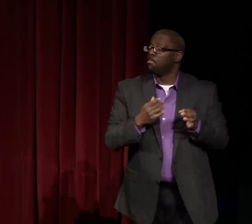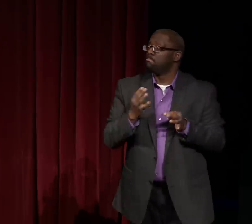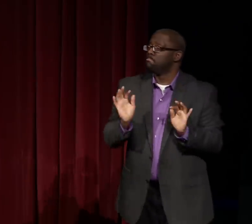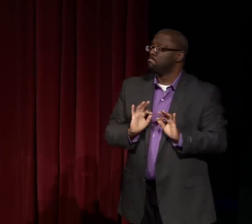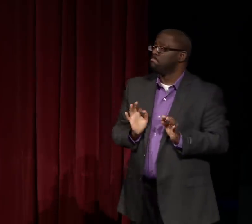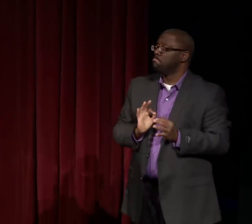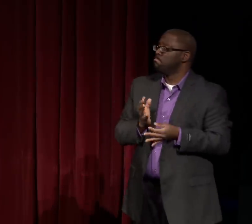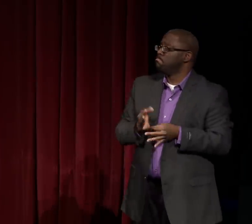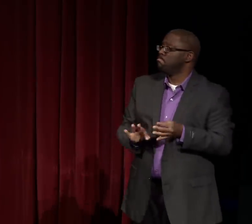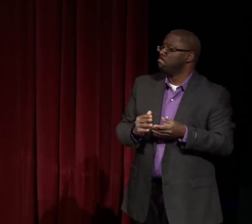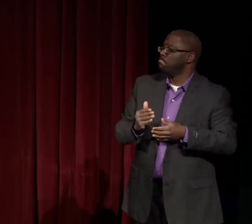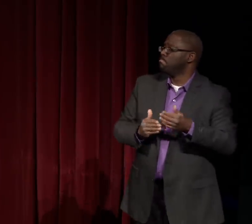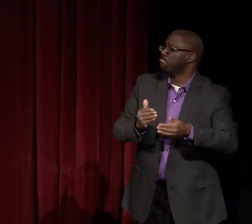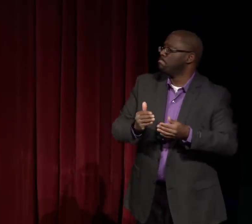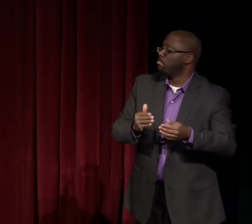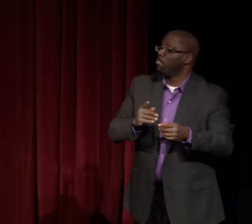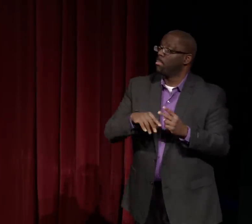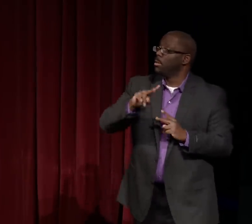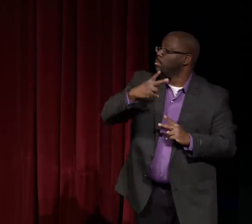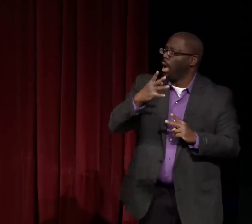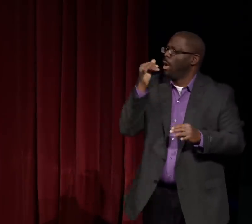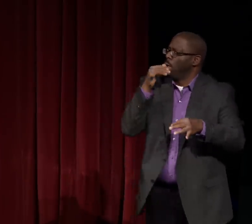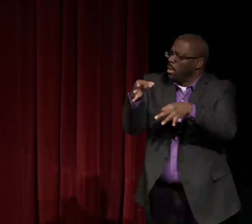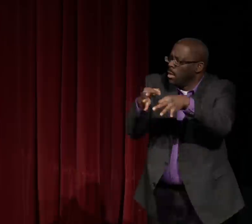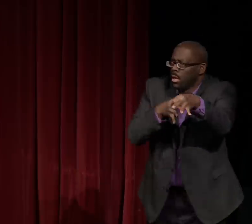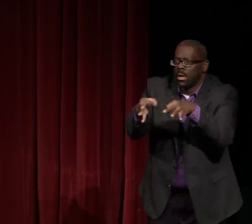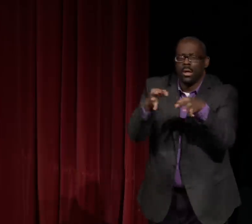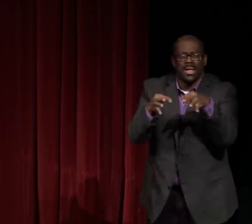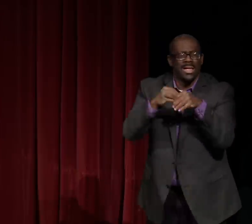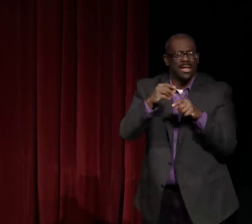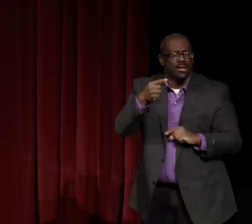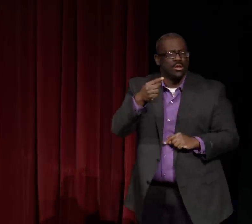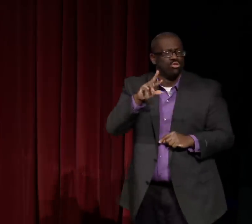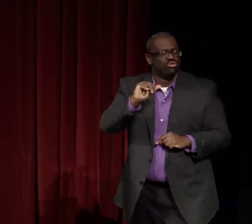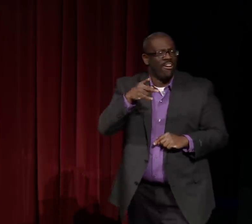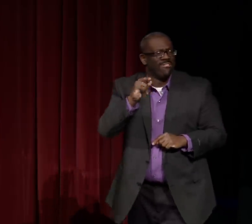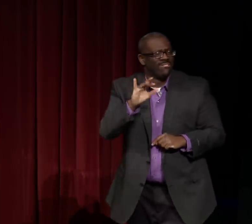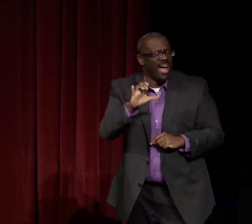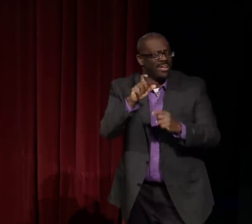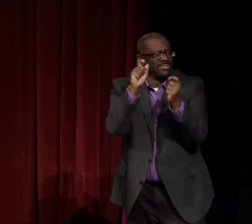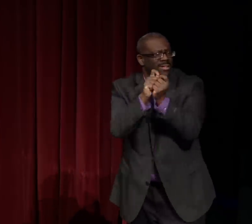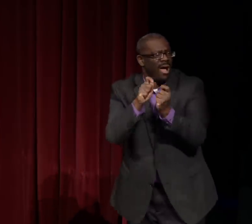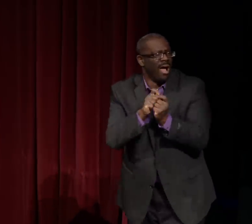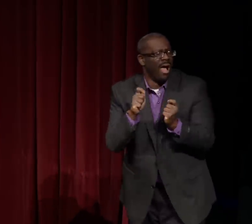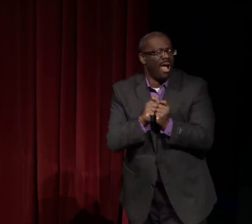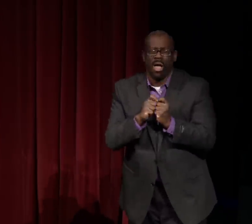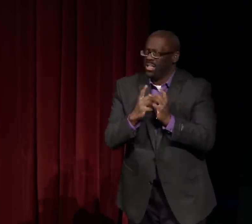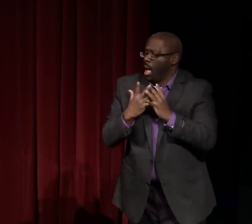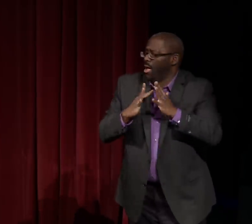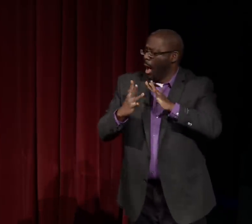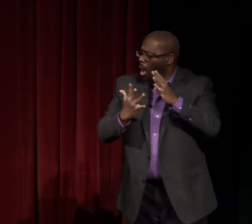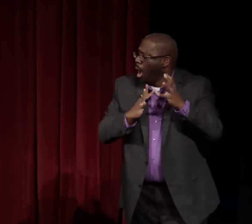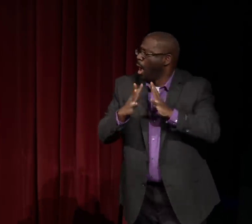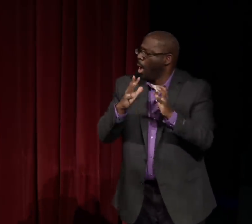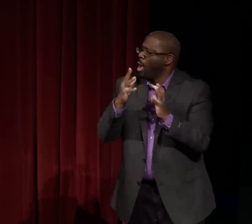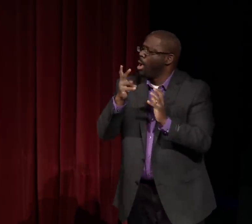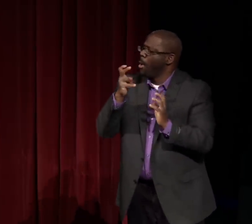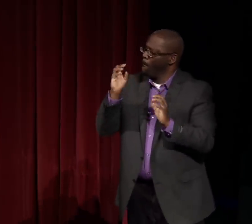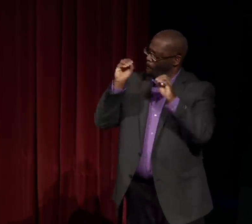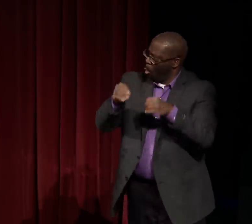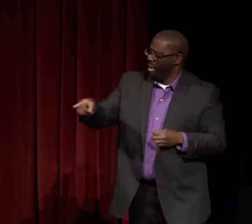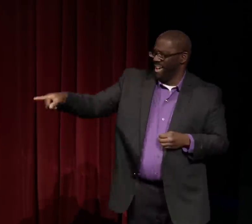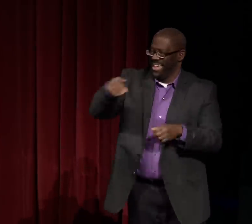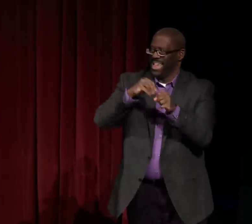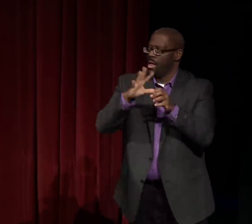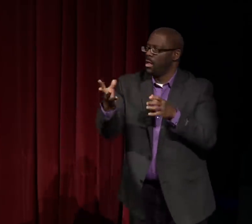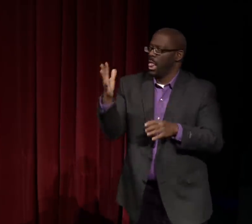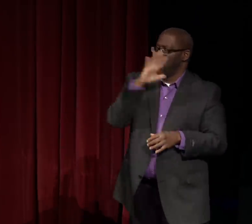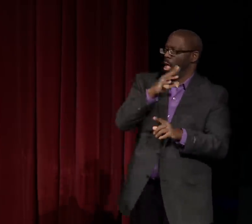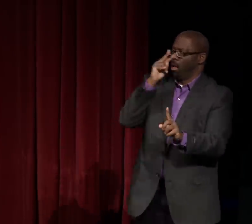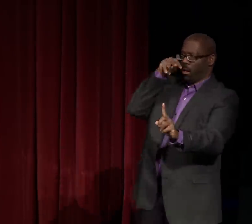is how she describes the experience in graphic detail!